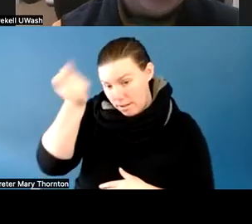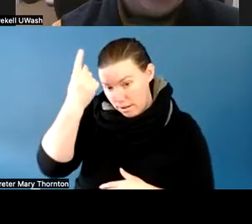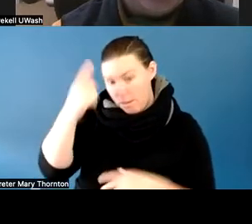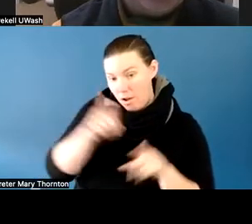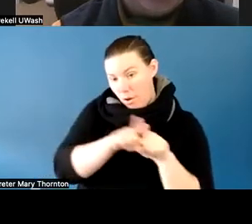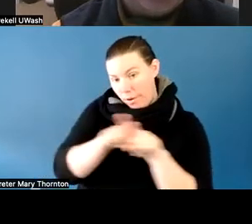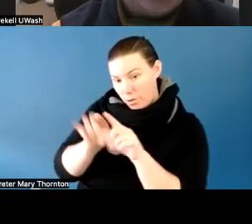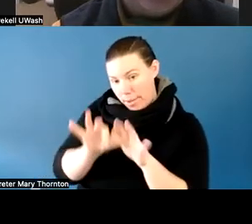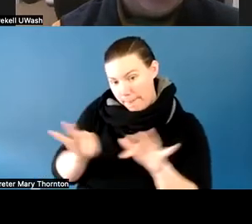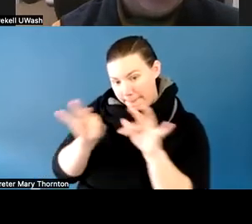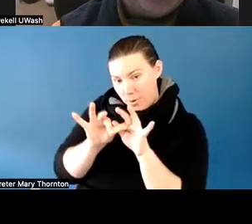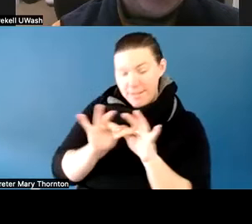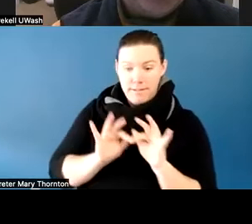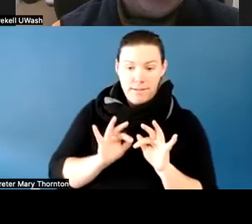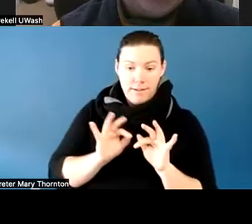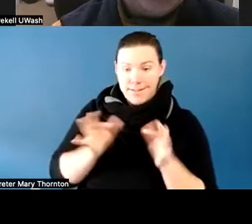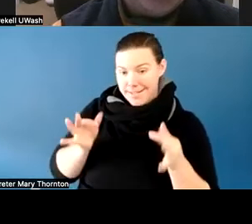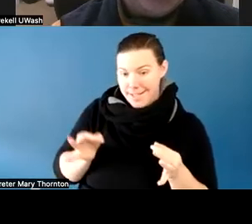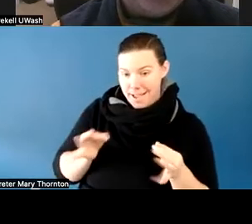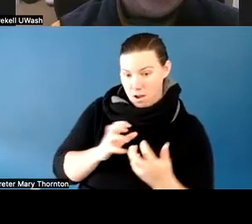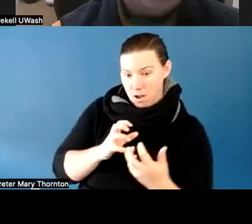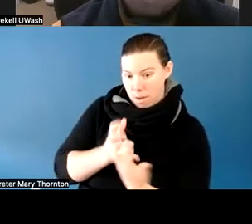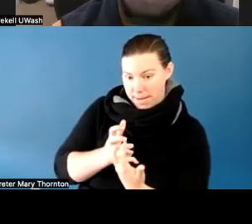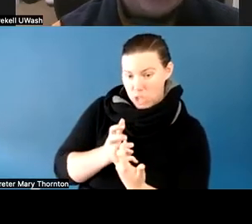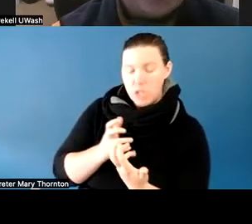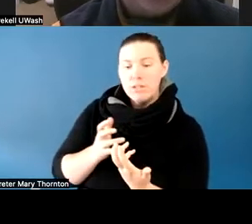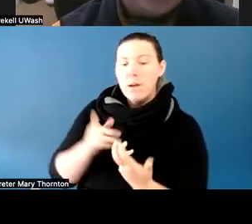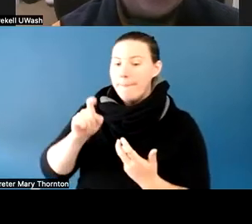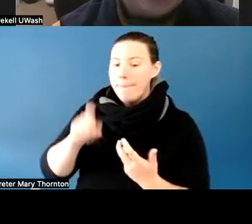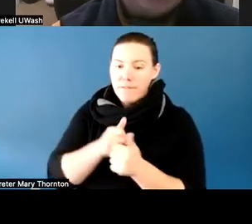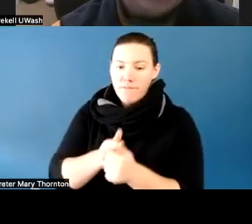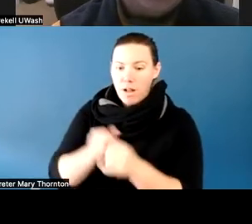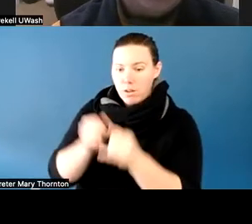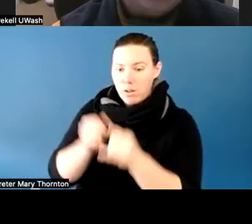with accommodations, it has to be on a case-by-case, student-by-student situation.